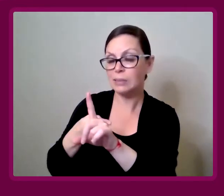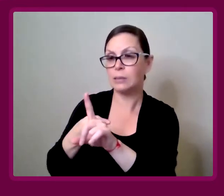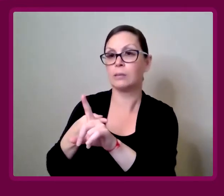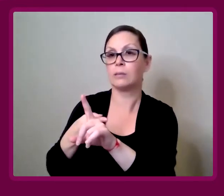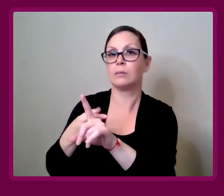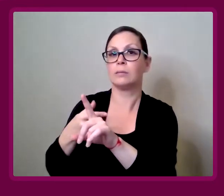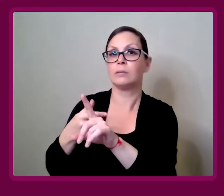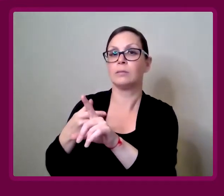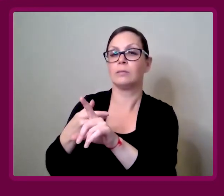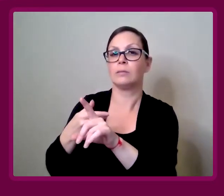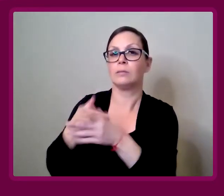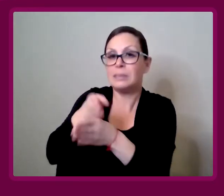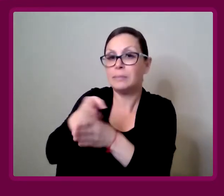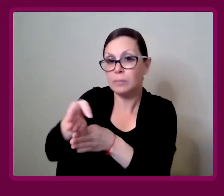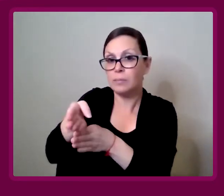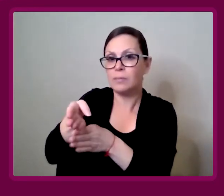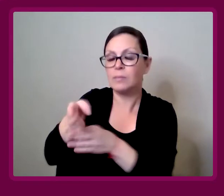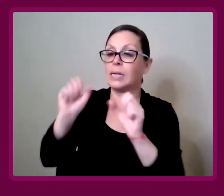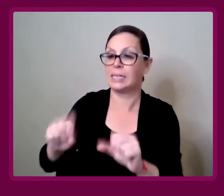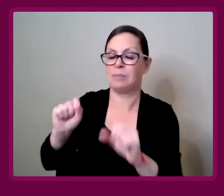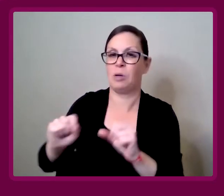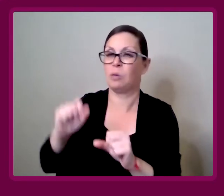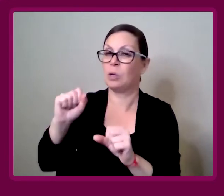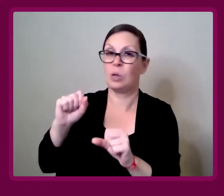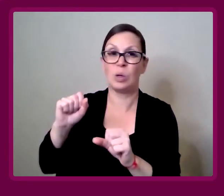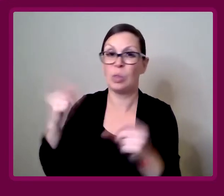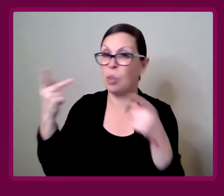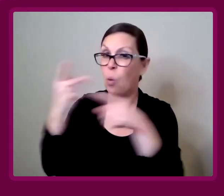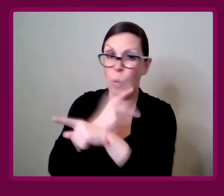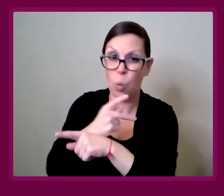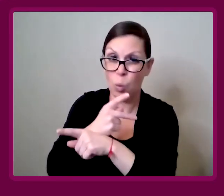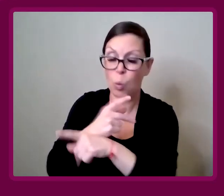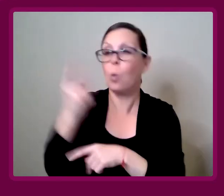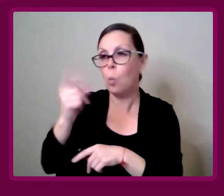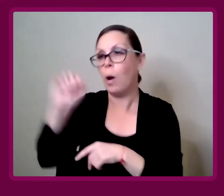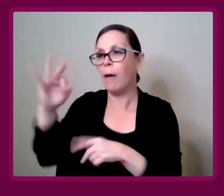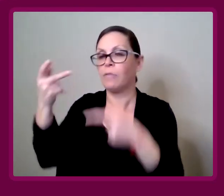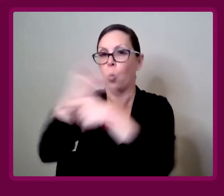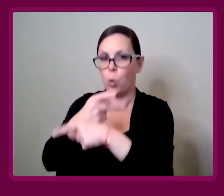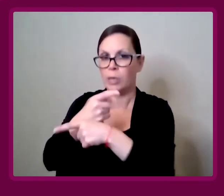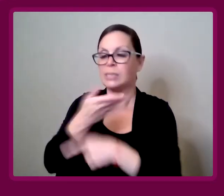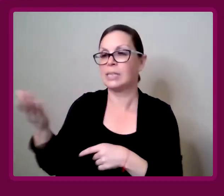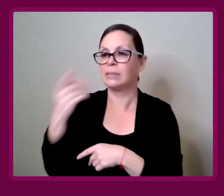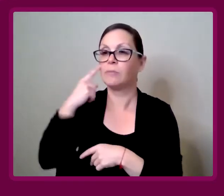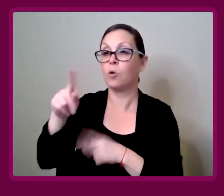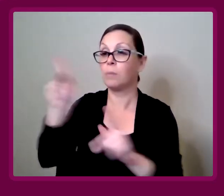The renter sector is probably one of the worst for people with mobility issues.